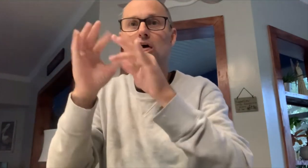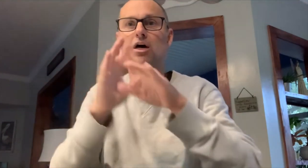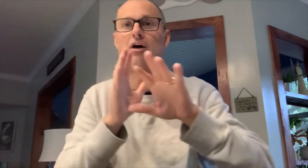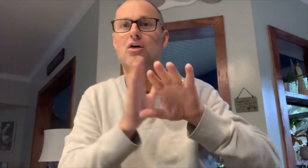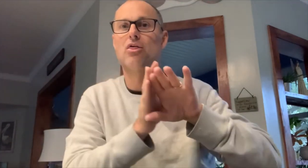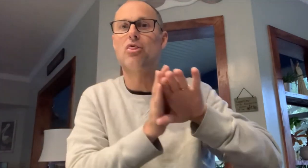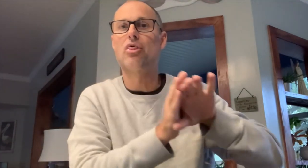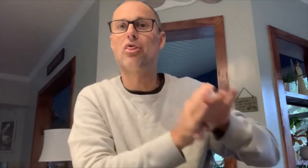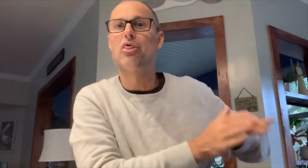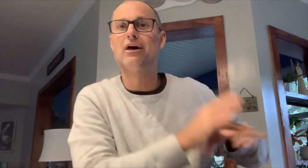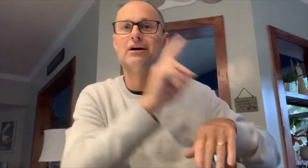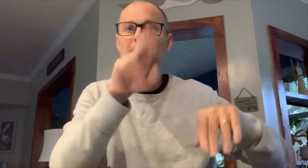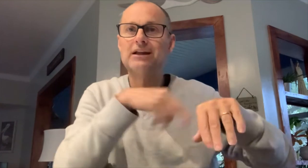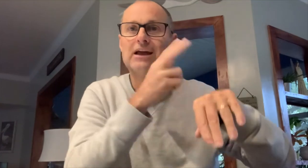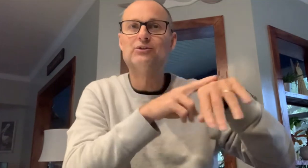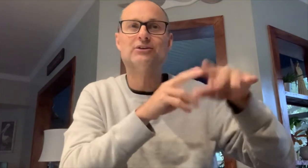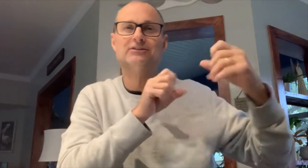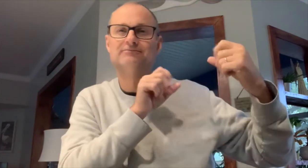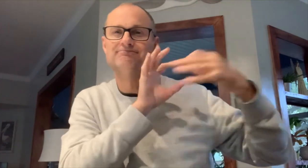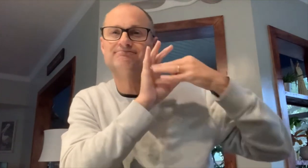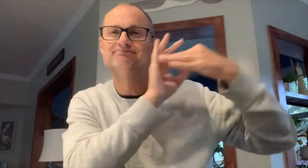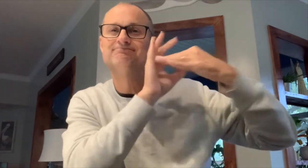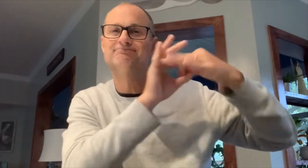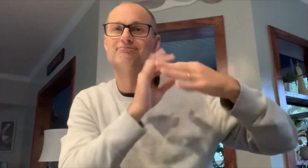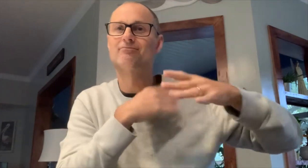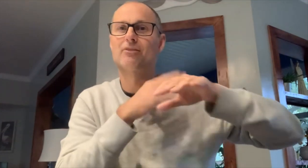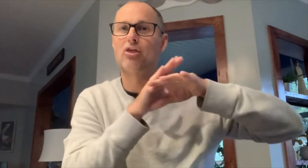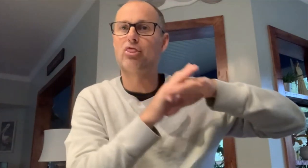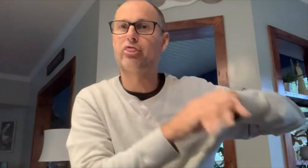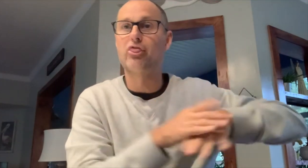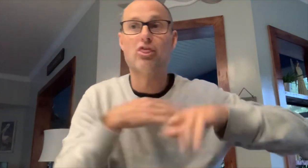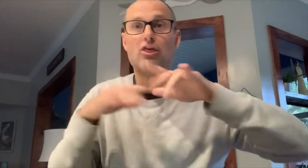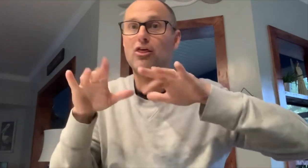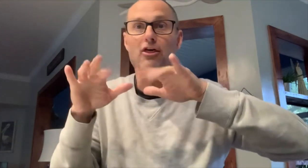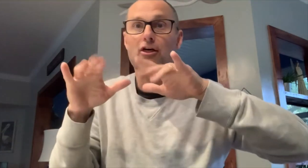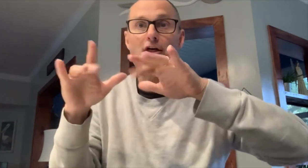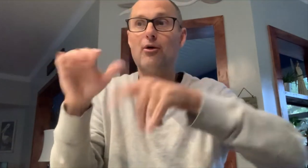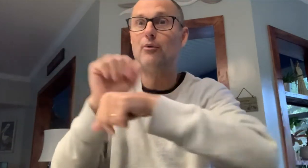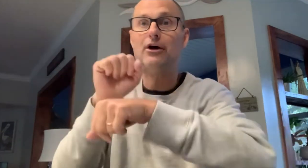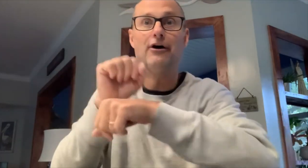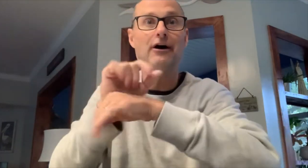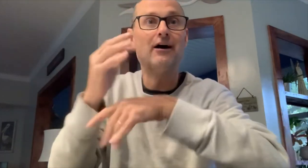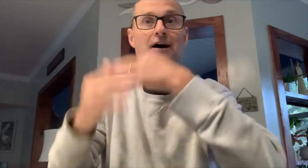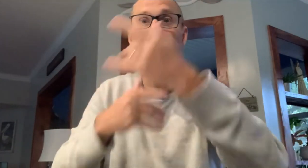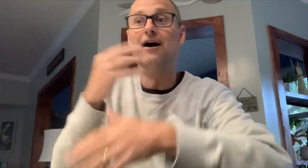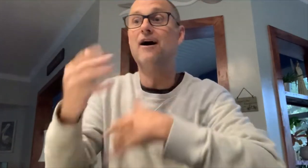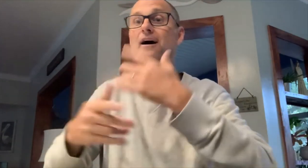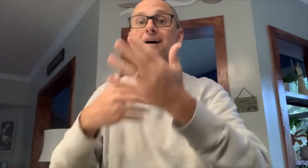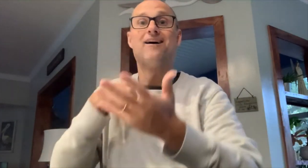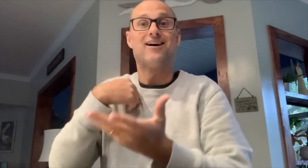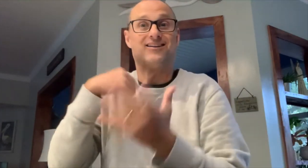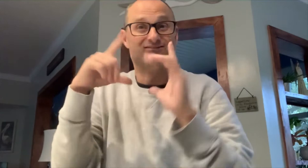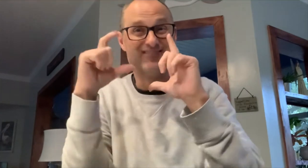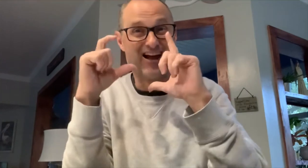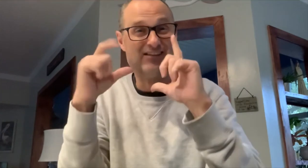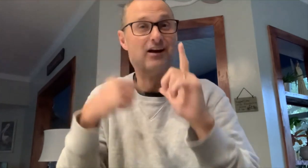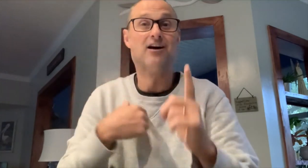By the time I went to college, my new interests caused me to disconnect from nature. I kept myself busy with work and the like.